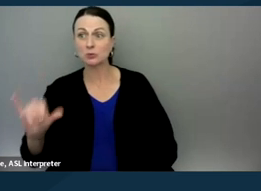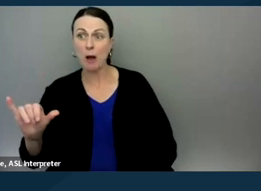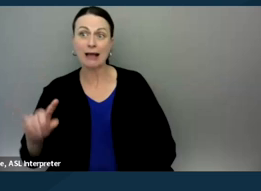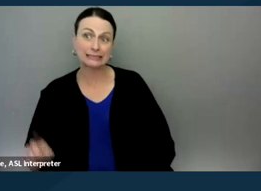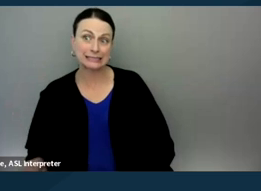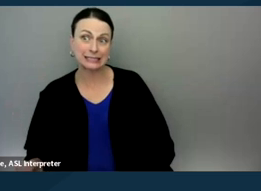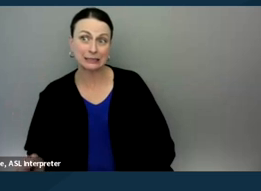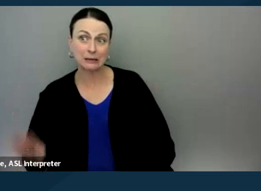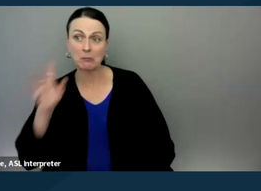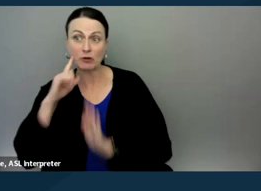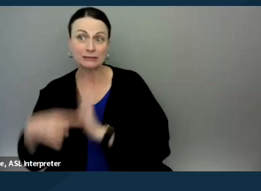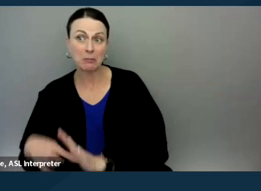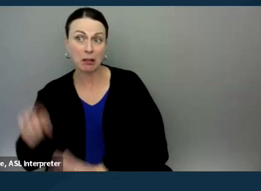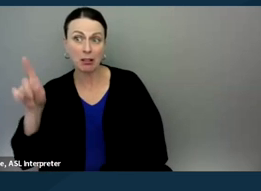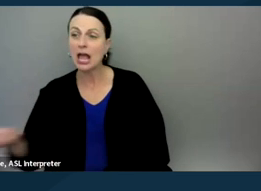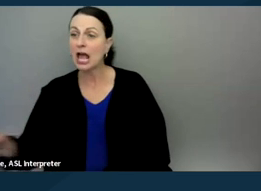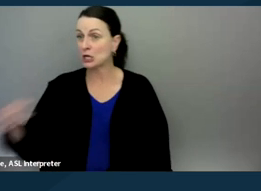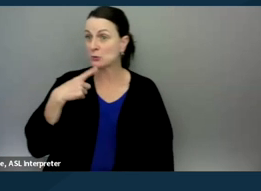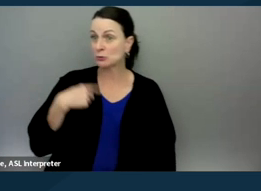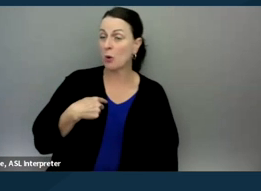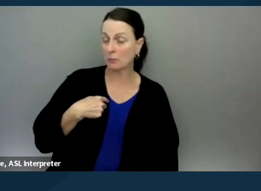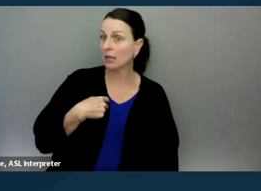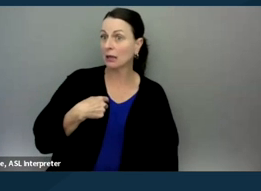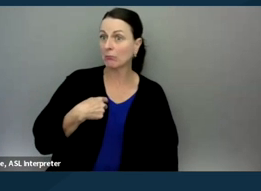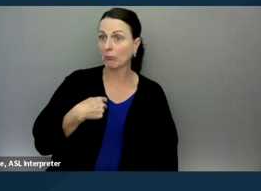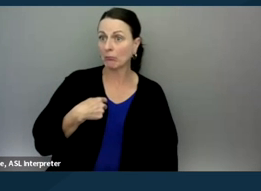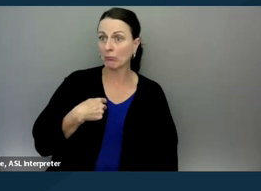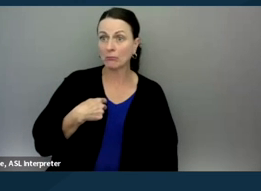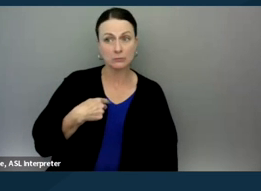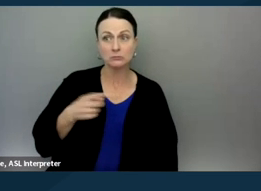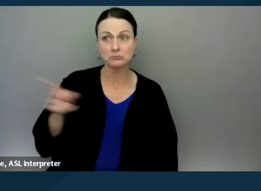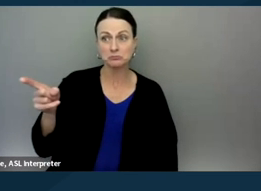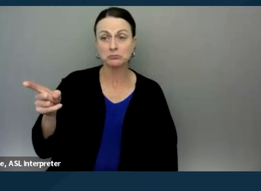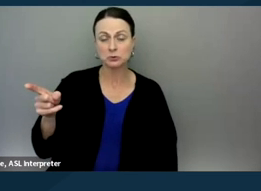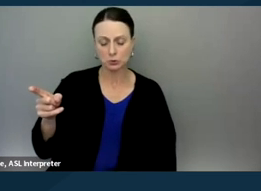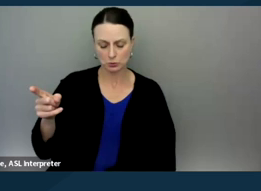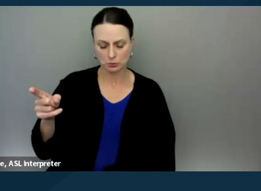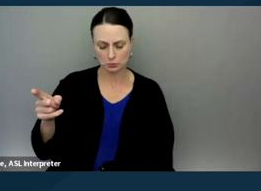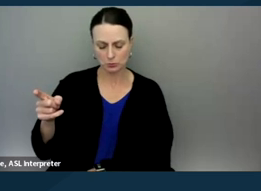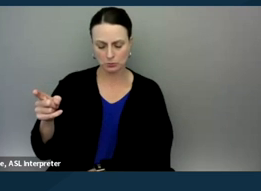And you as a parent told me that you as a parent told me that you saw some of those signs